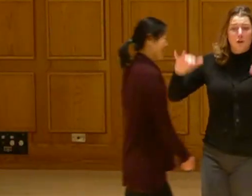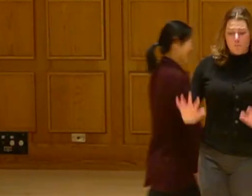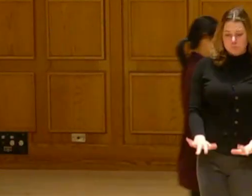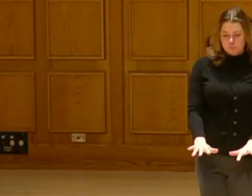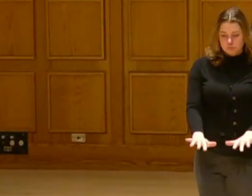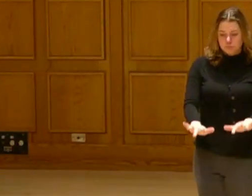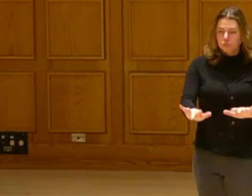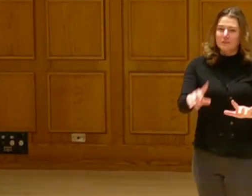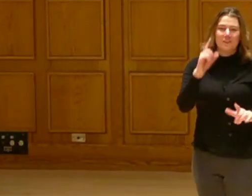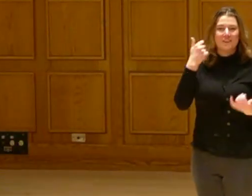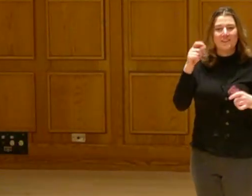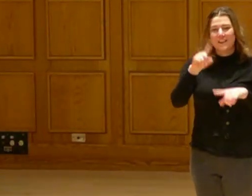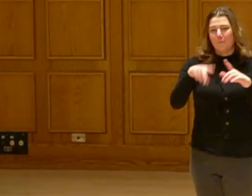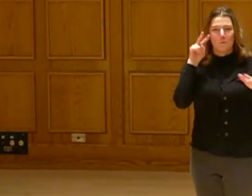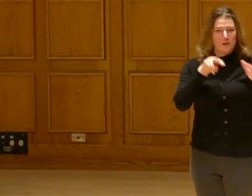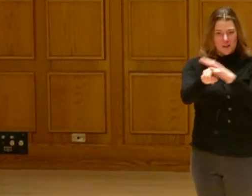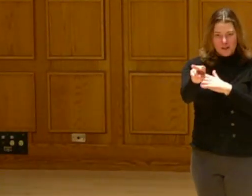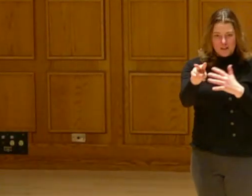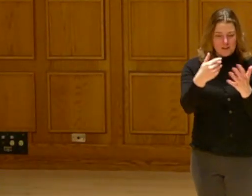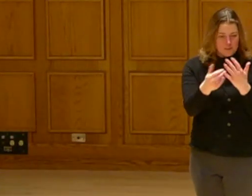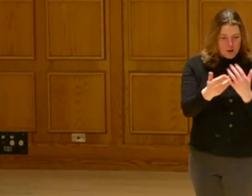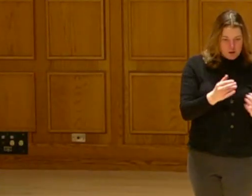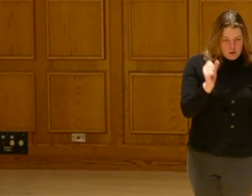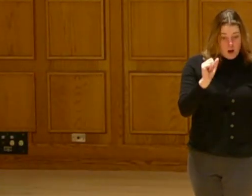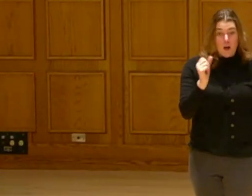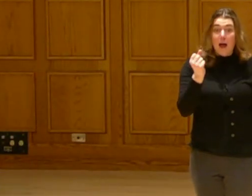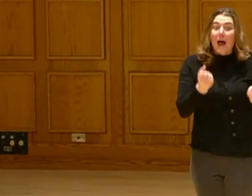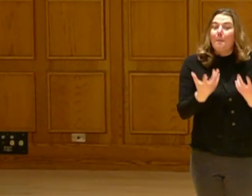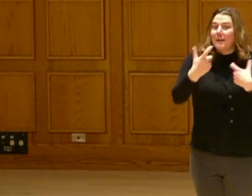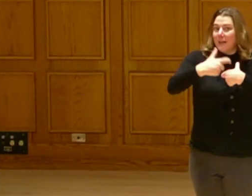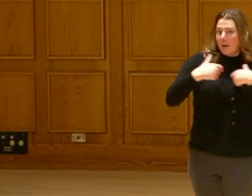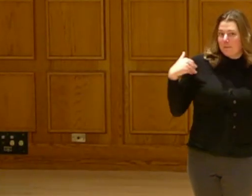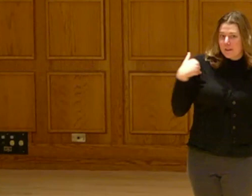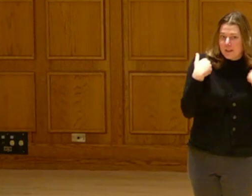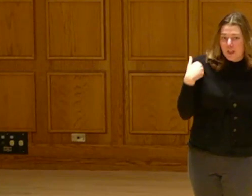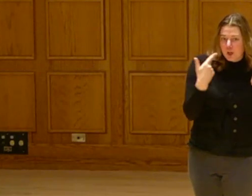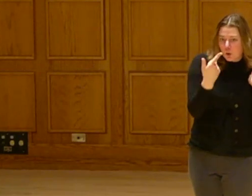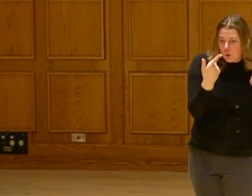the unpredictability. No matter how many times Punxsutawney Phil sees his shadow.